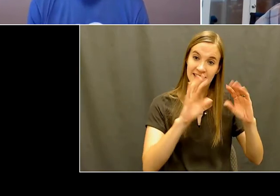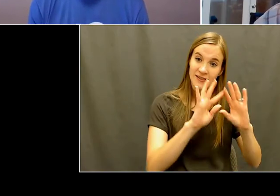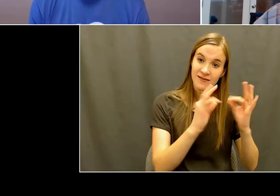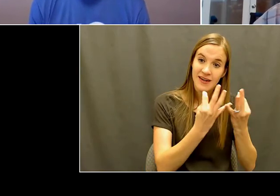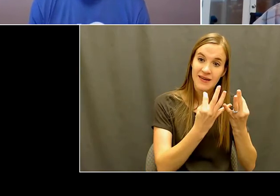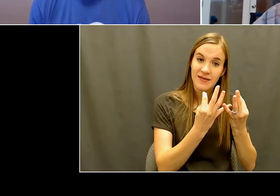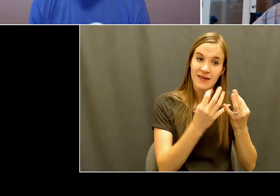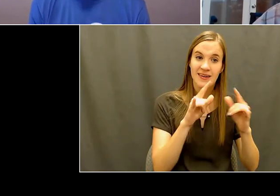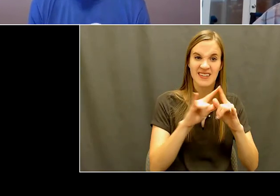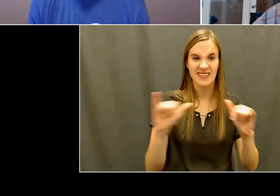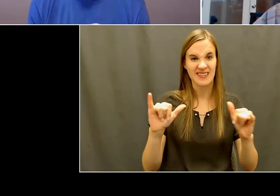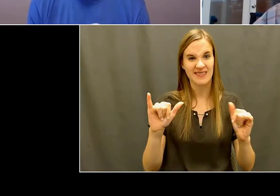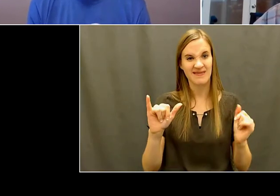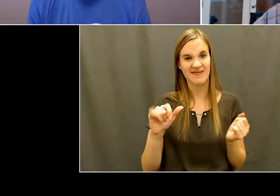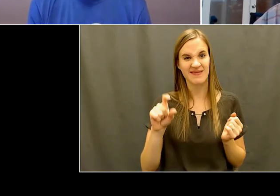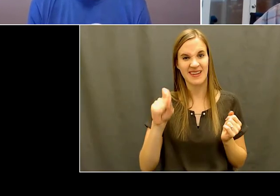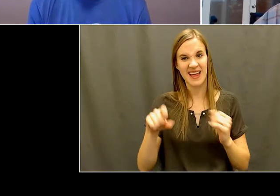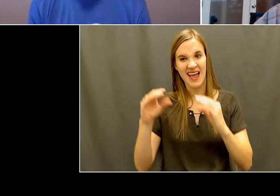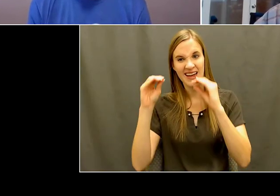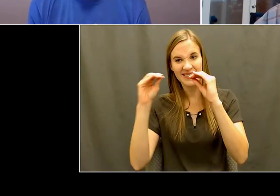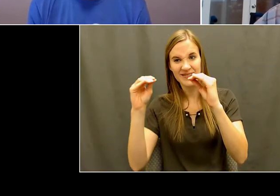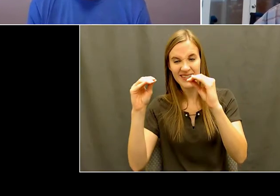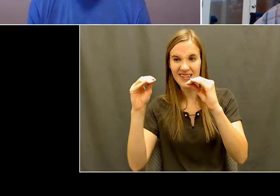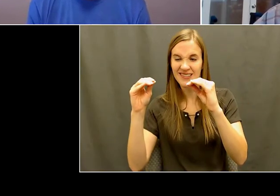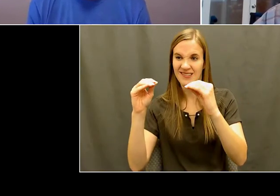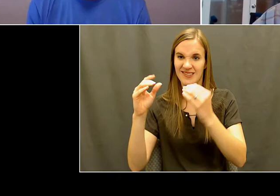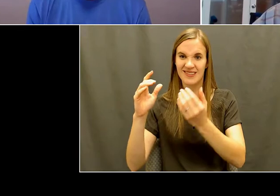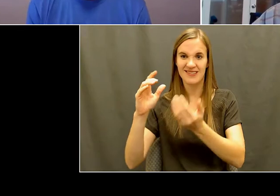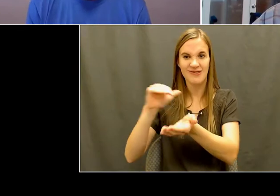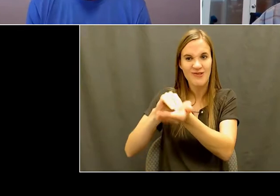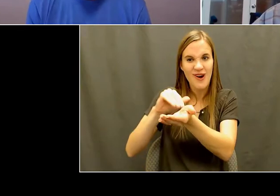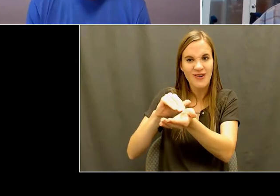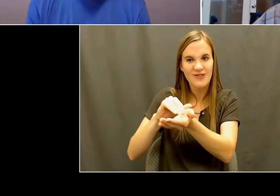the families but also the the medical world. So, but the,